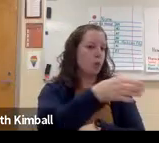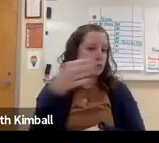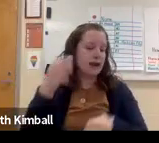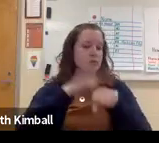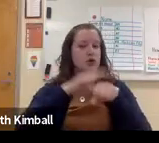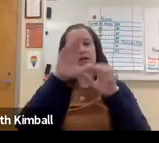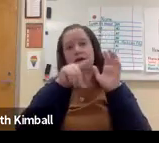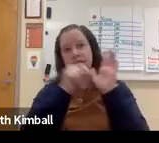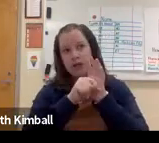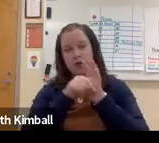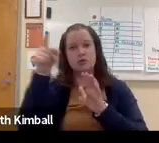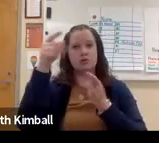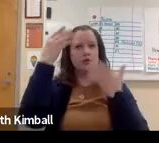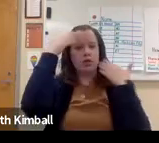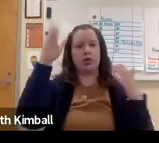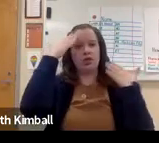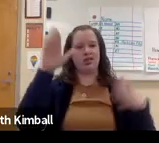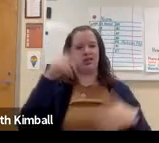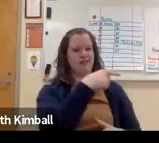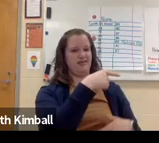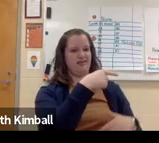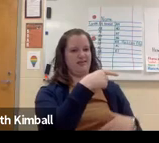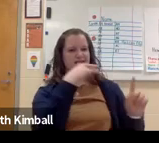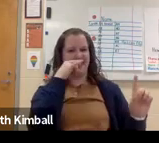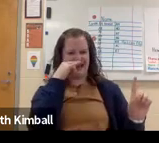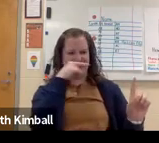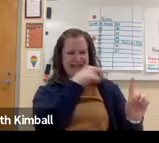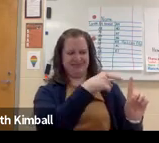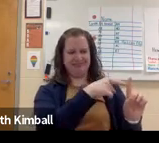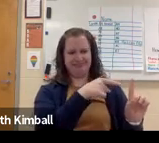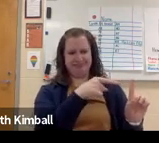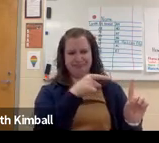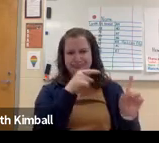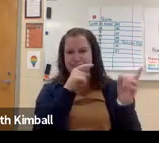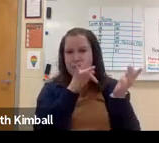They also often feel that the teacher doesn't know how to use the closed captioning.